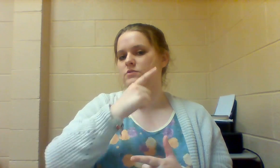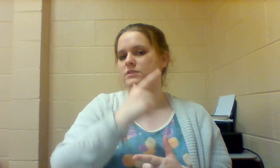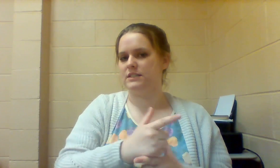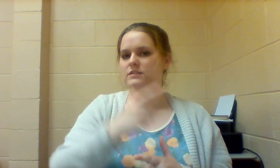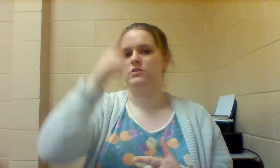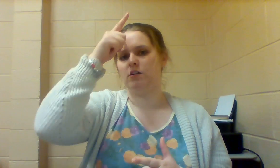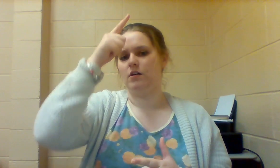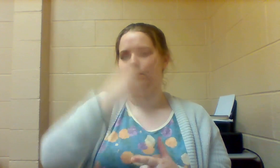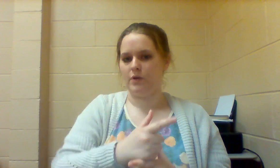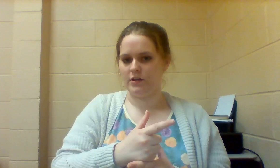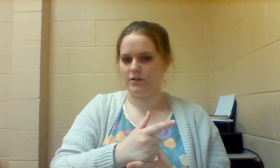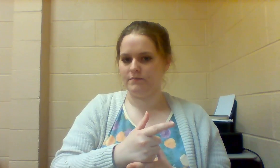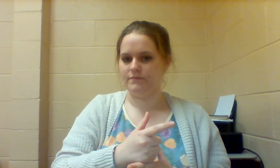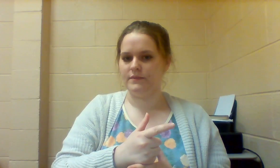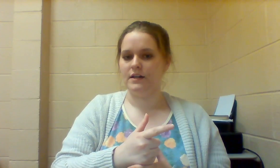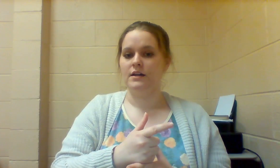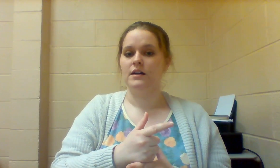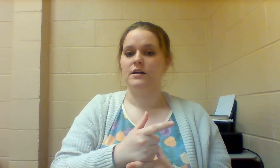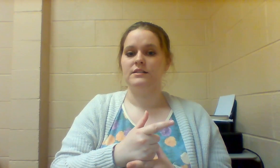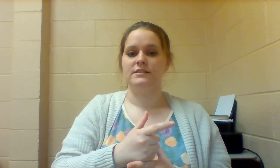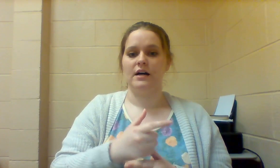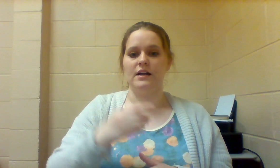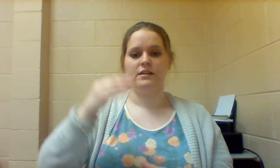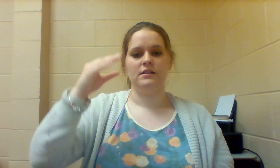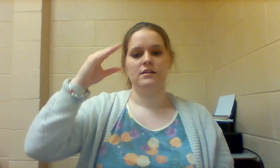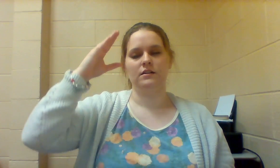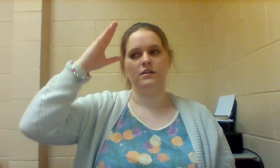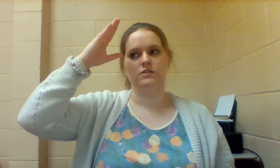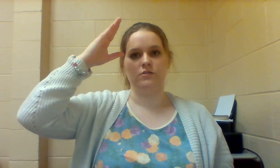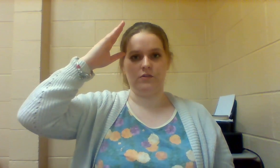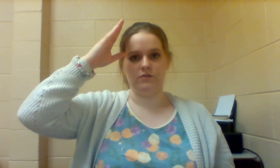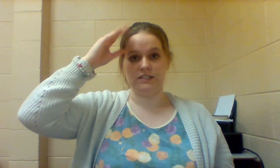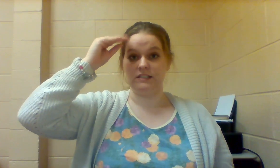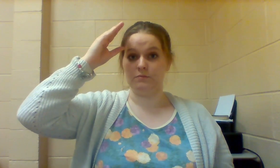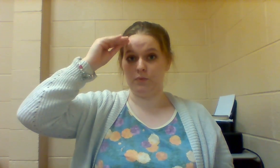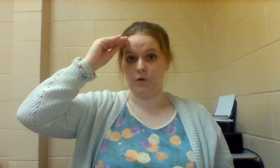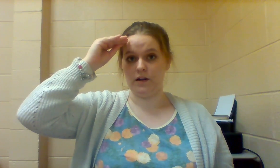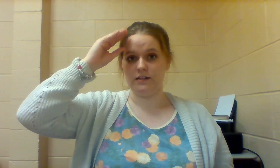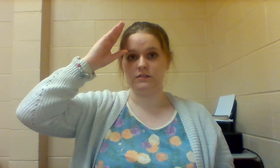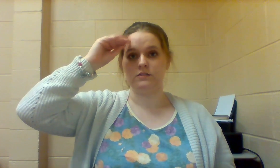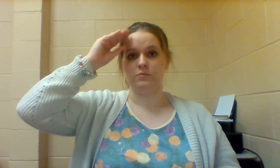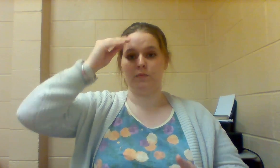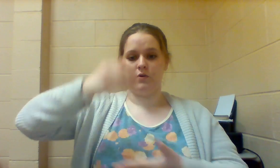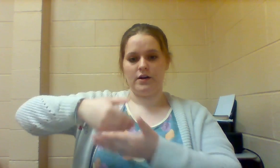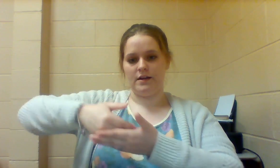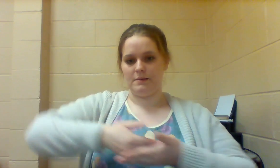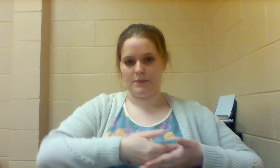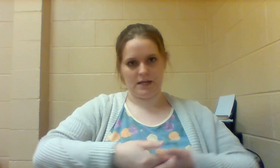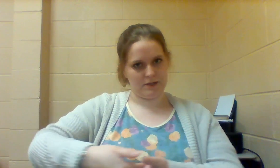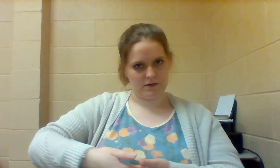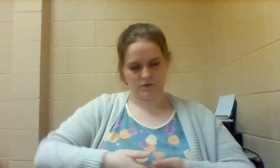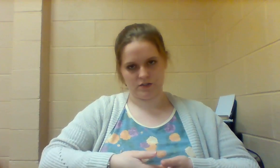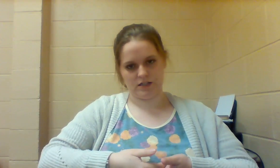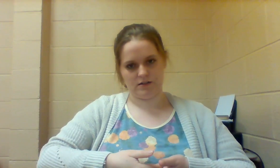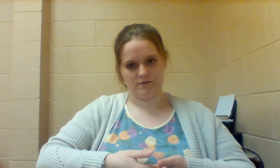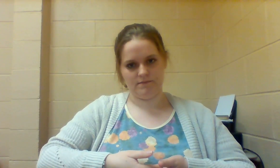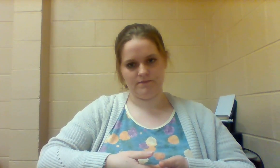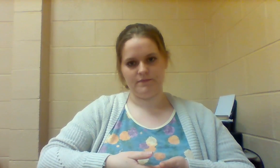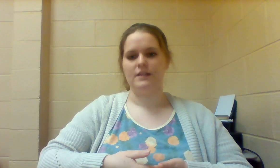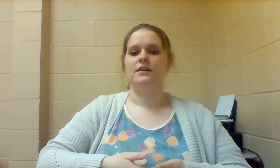so SISTER, BROTHER SON so this is BOY so BOY-BABY for SON